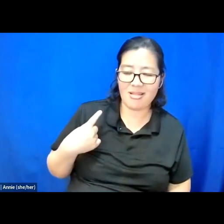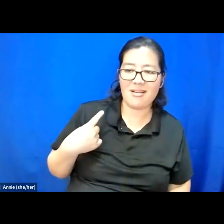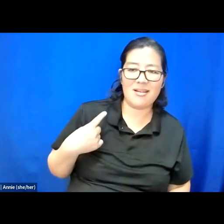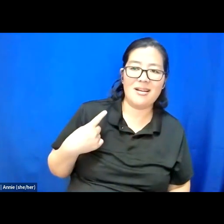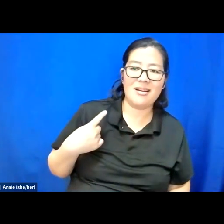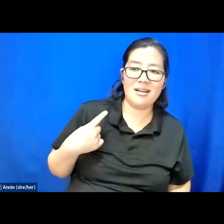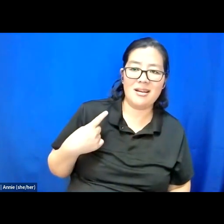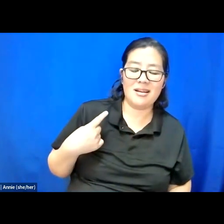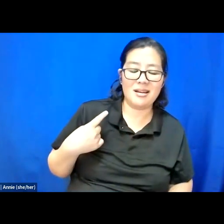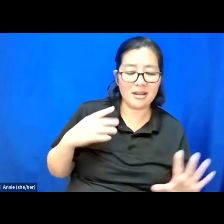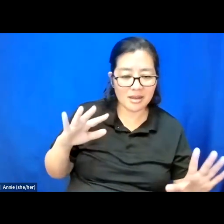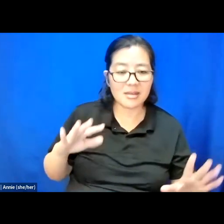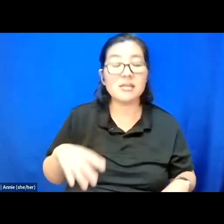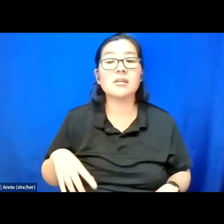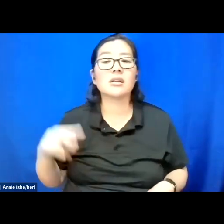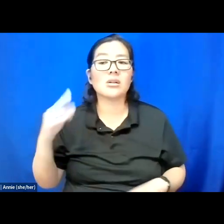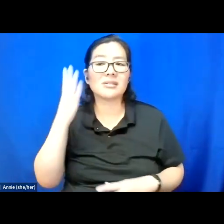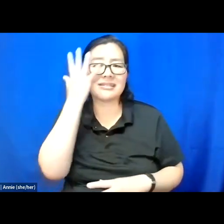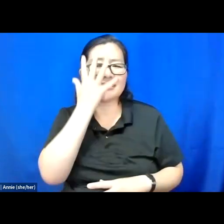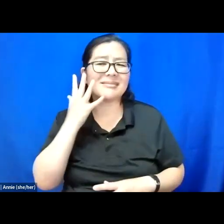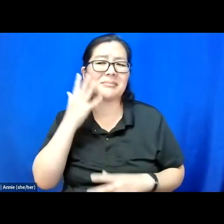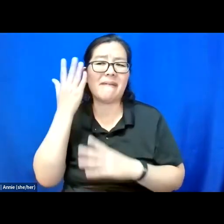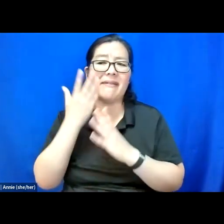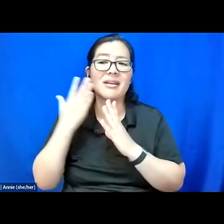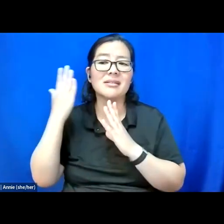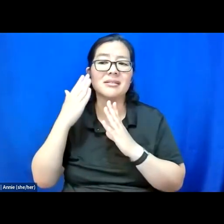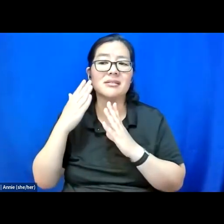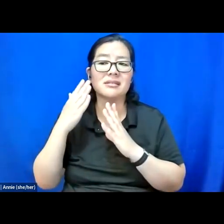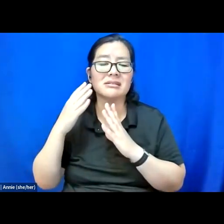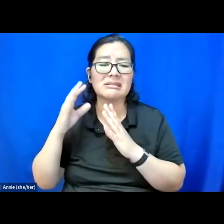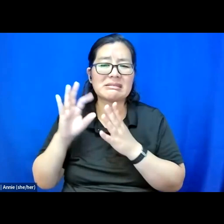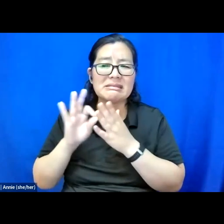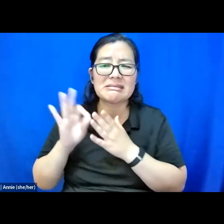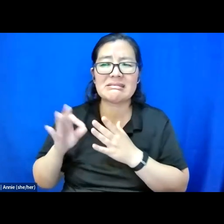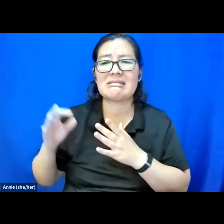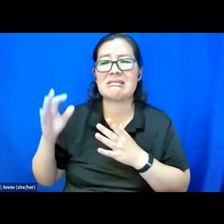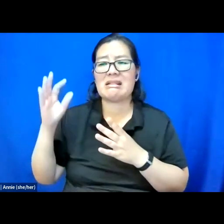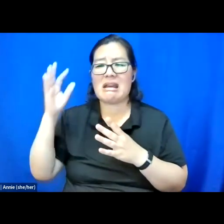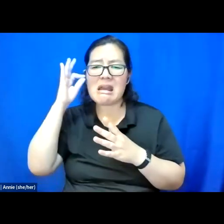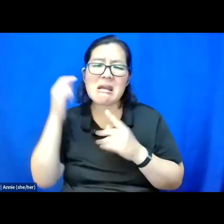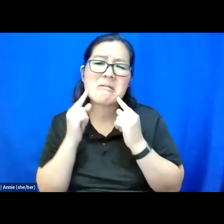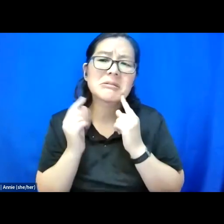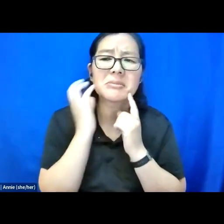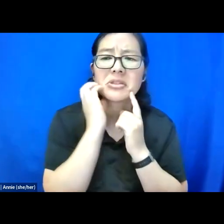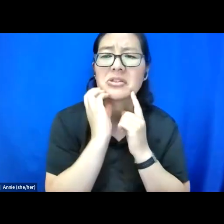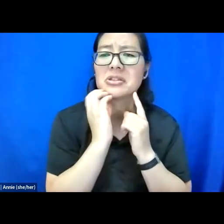Looking at the side of my face, counting the hairs on my chin, feeling the restraint